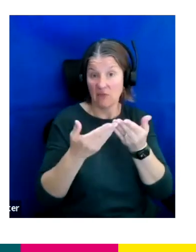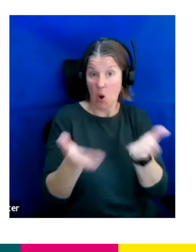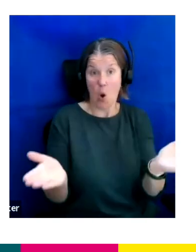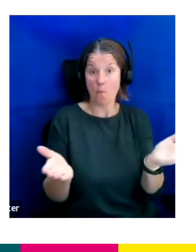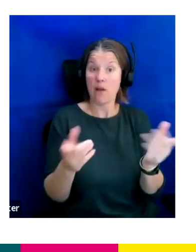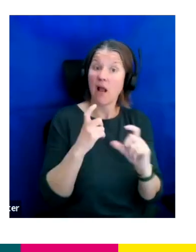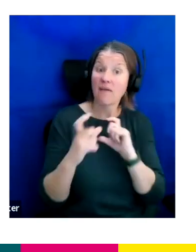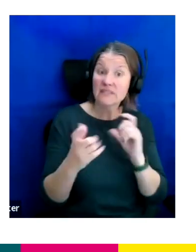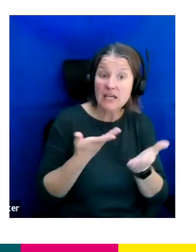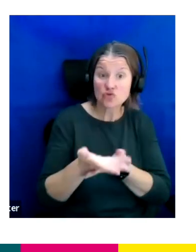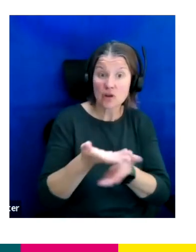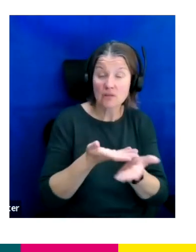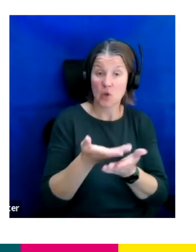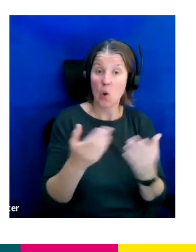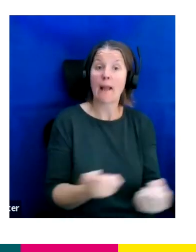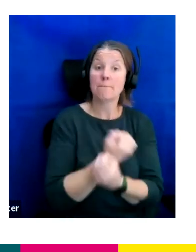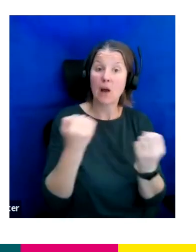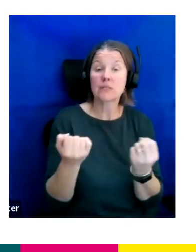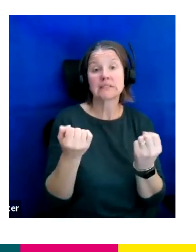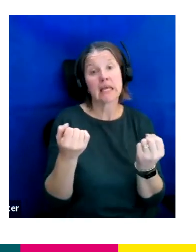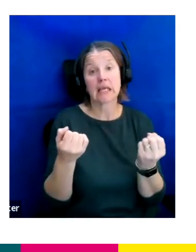So it empowers both the individual and the line manager to have those open and honest